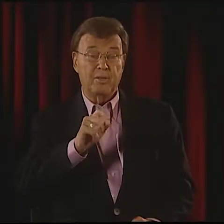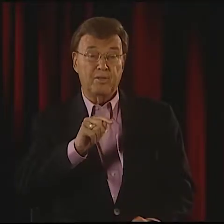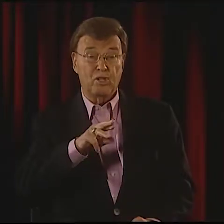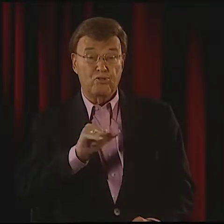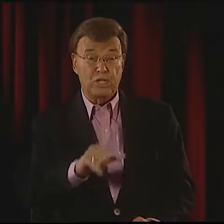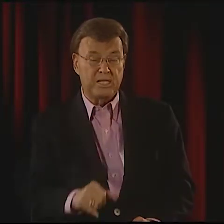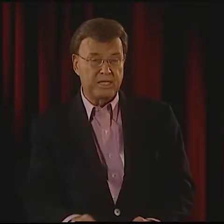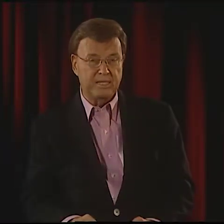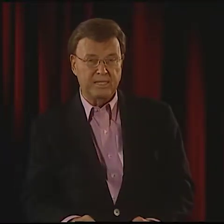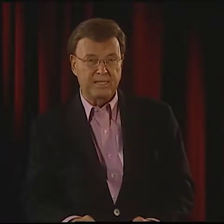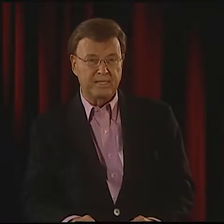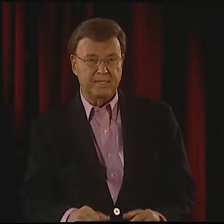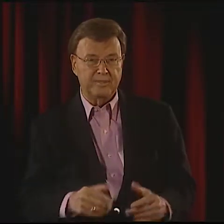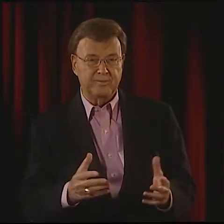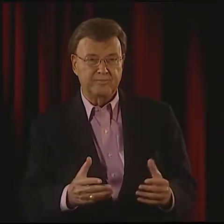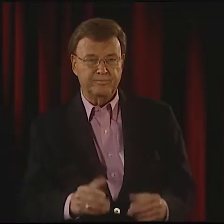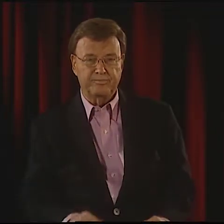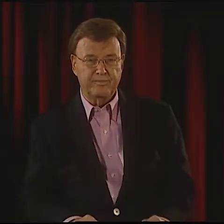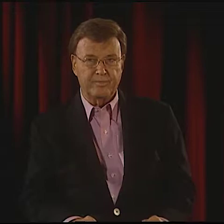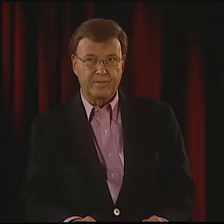POETRY. HUH.